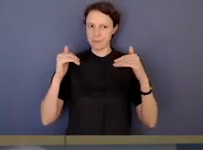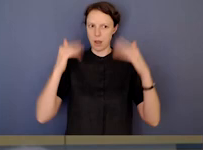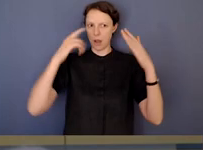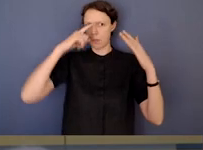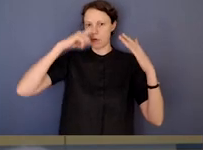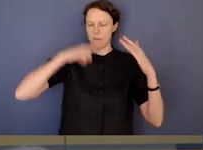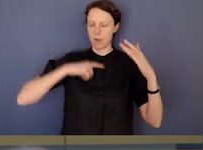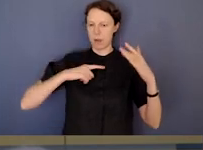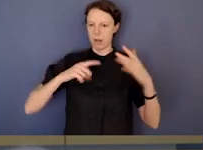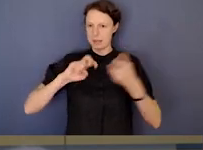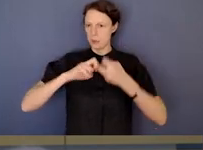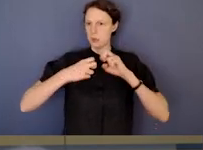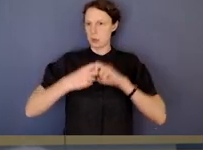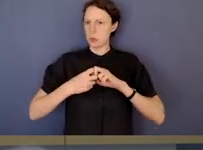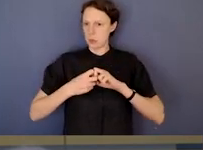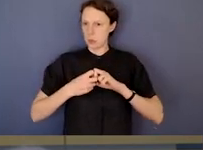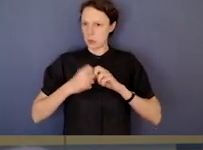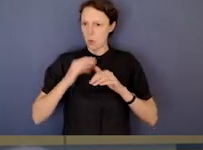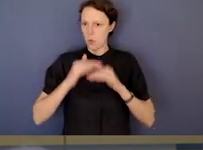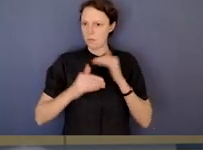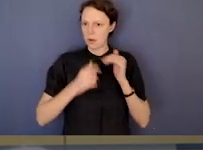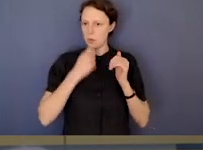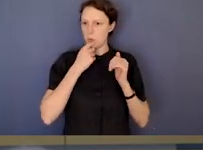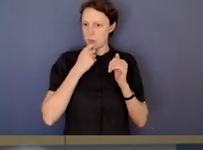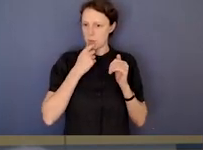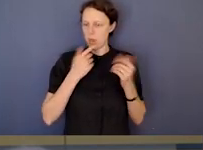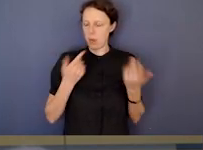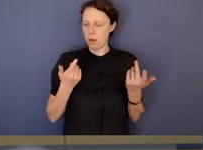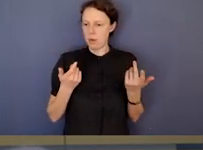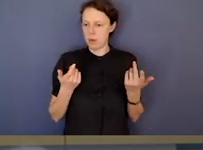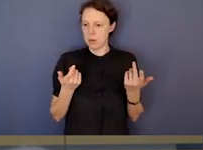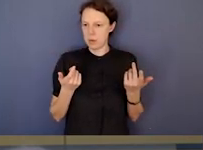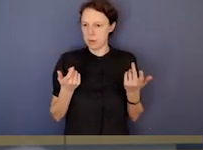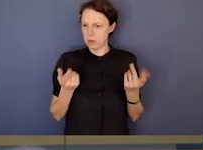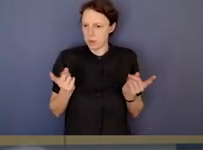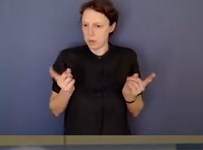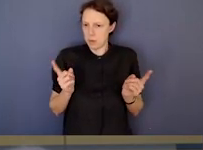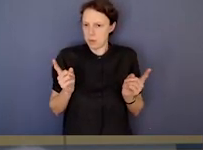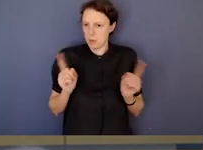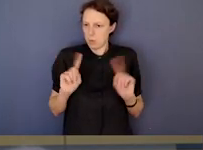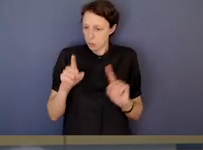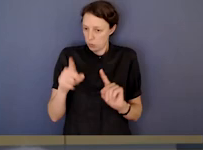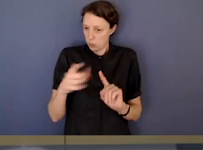I was just wondering if you wanted to talk to the the audience a little